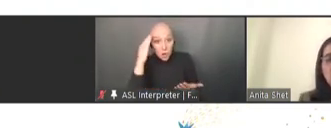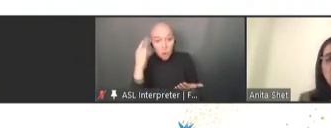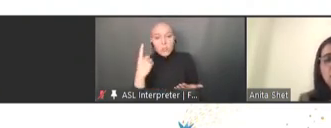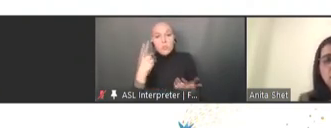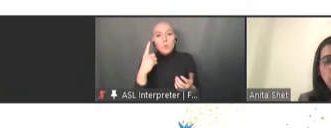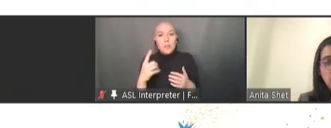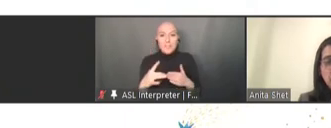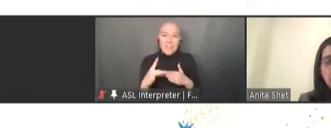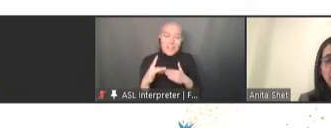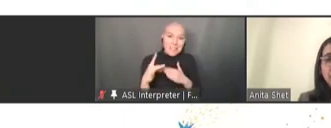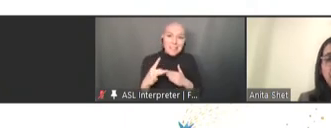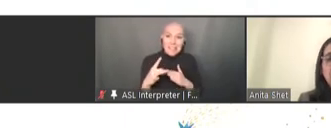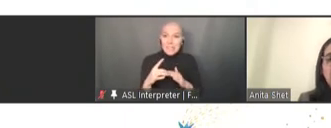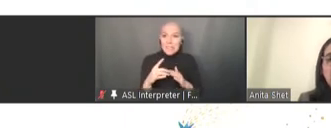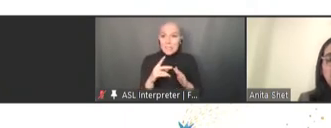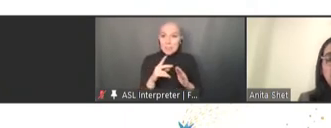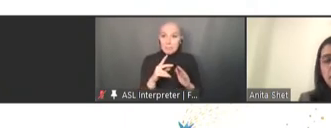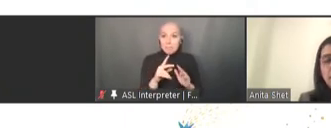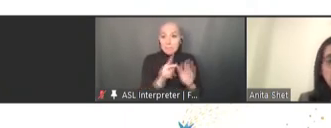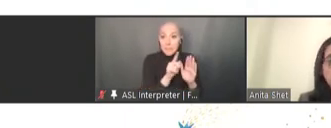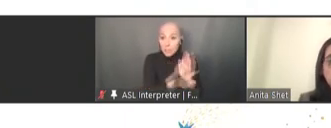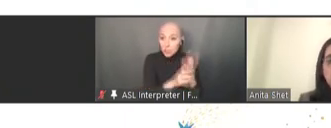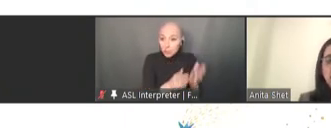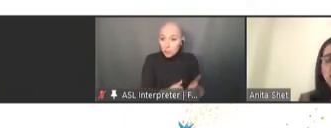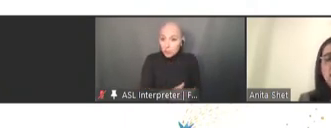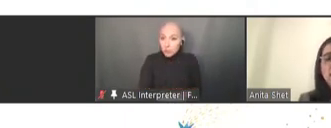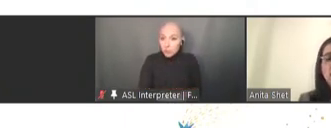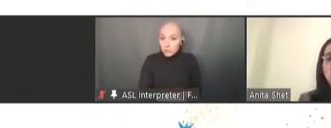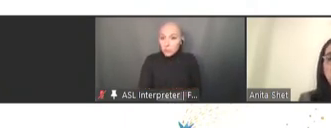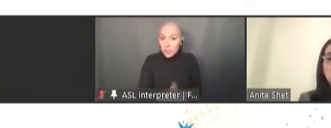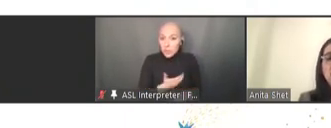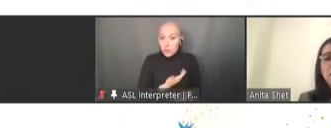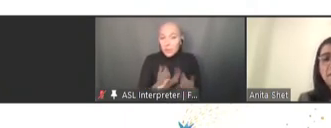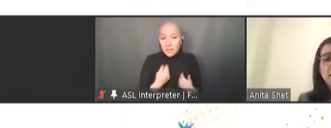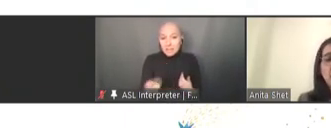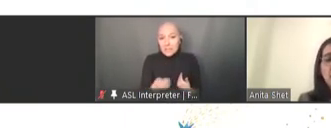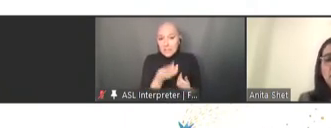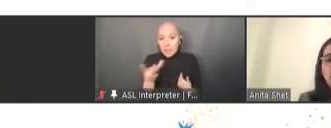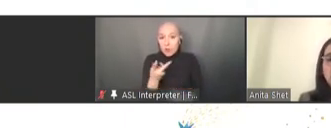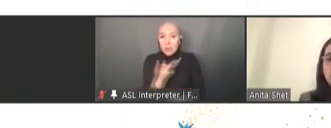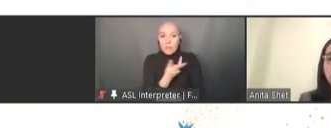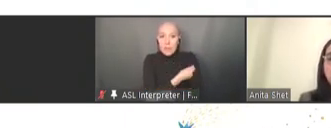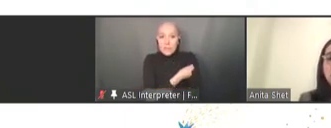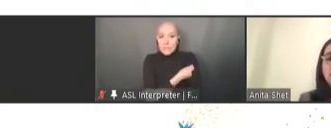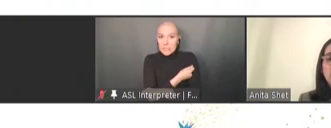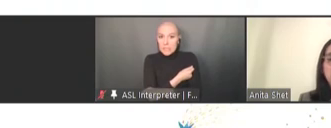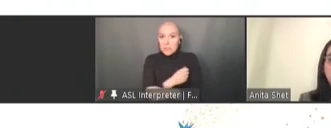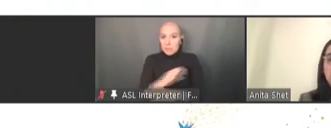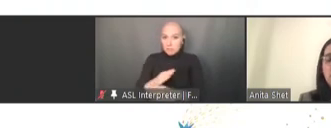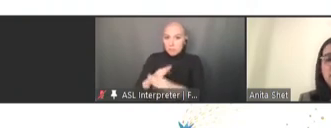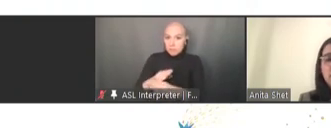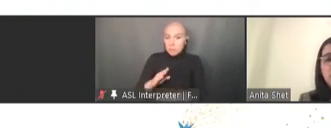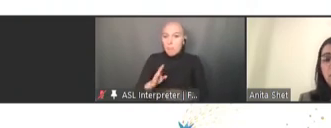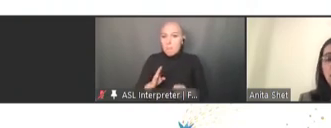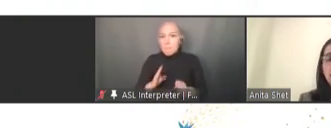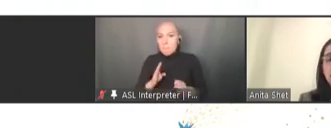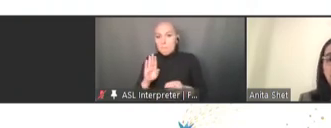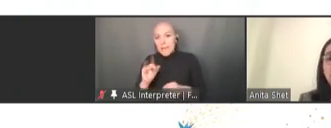of people, and we have several vaccines against bacterial pneumonias. Influenza rotaviruses have